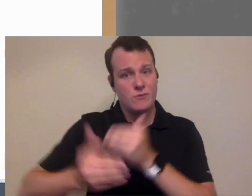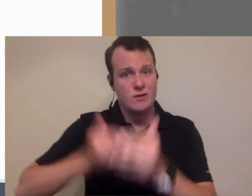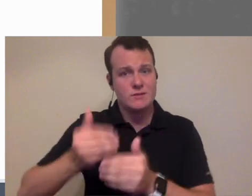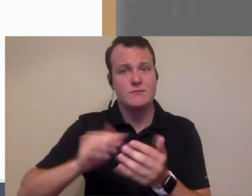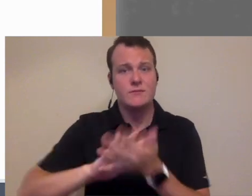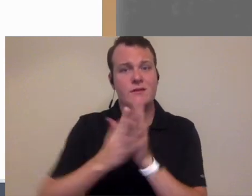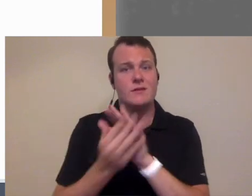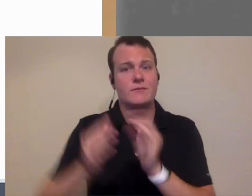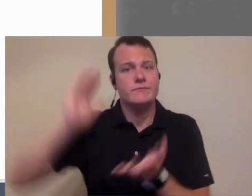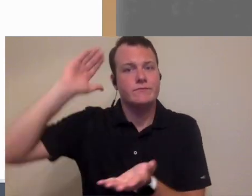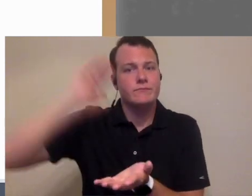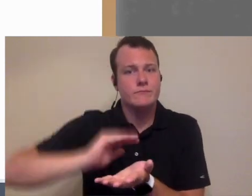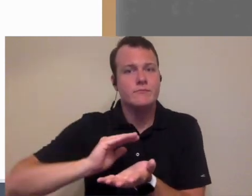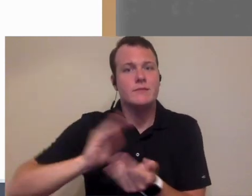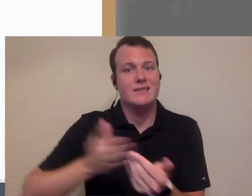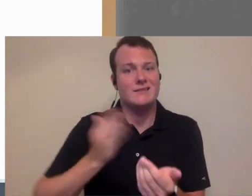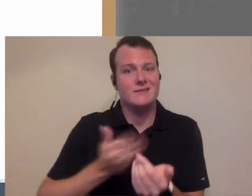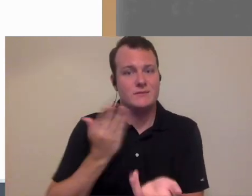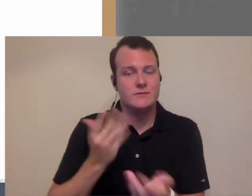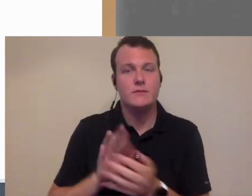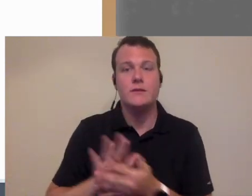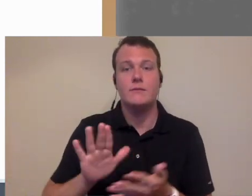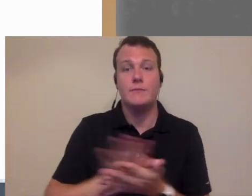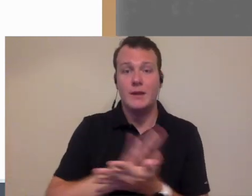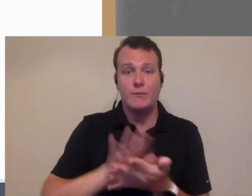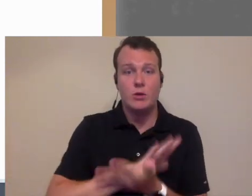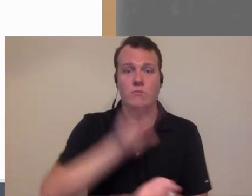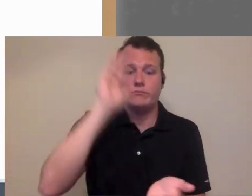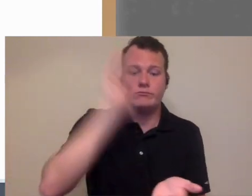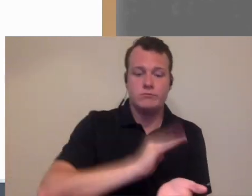whole process easier where there's not a heavy paper load and we're getting work